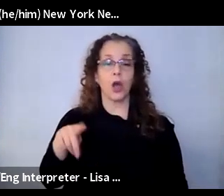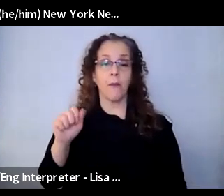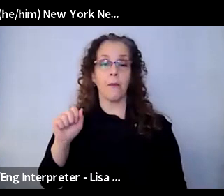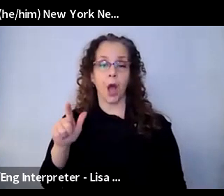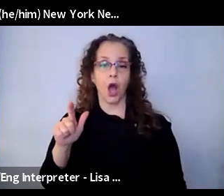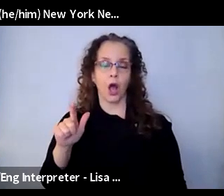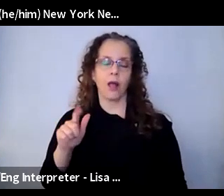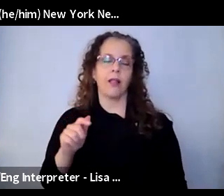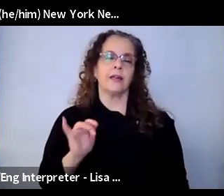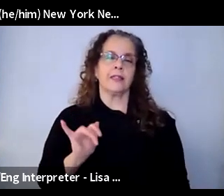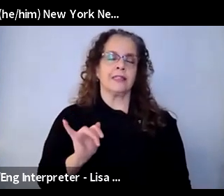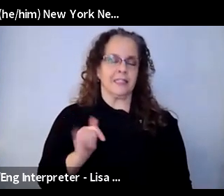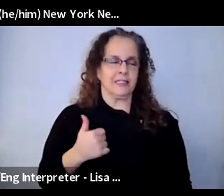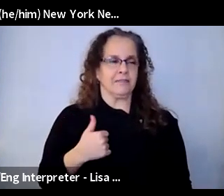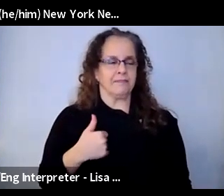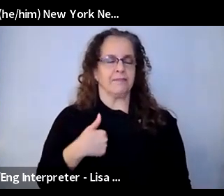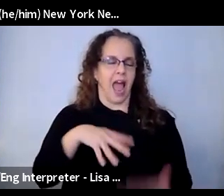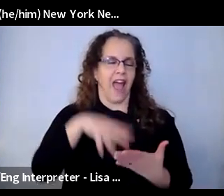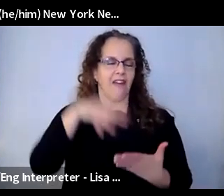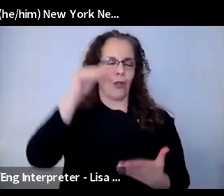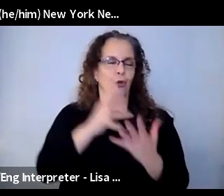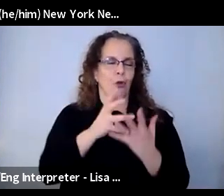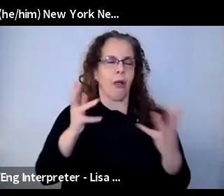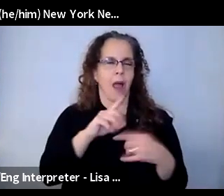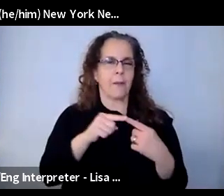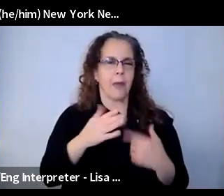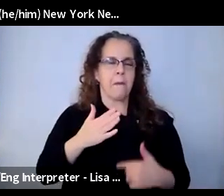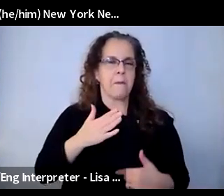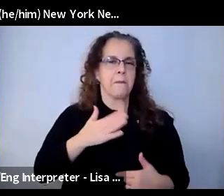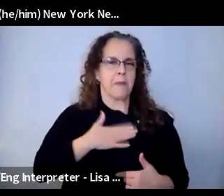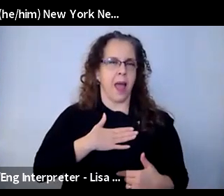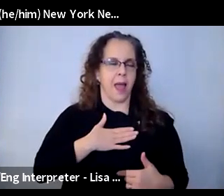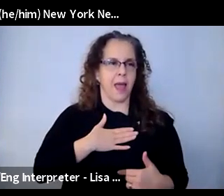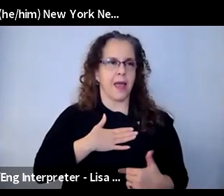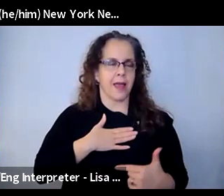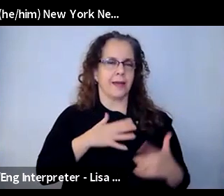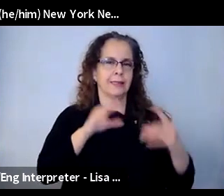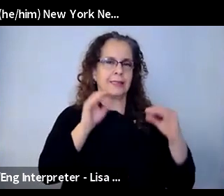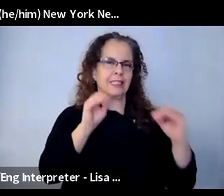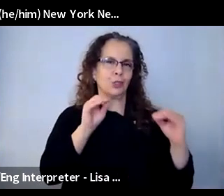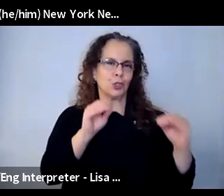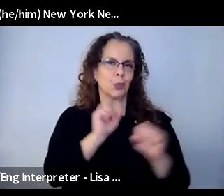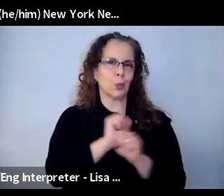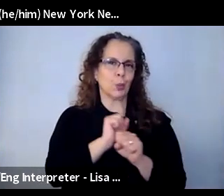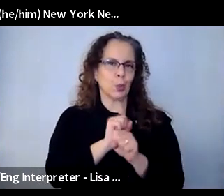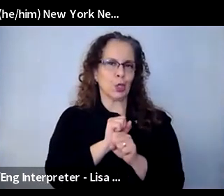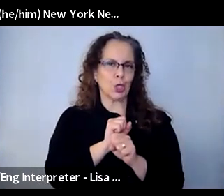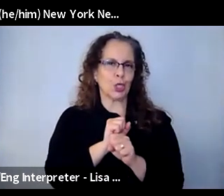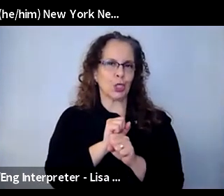learned a lot about my own practice through this time, and how much I think Jessica, what you said about nonverbal